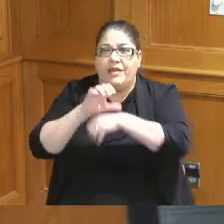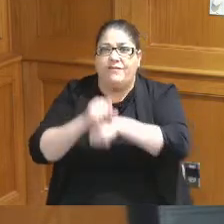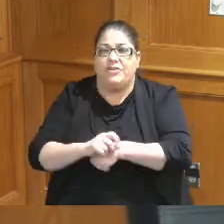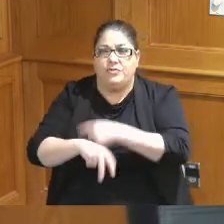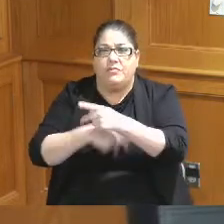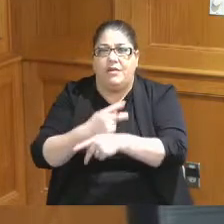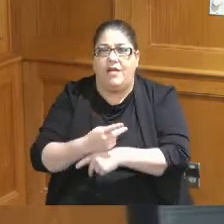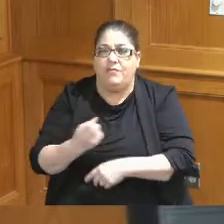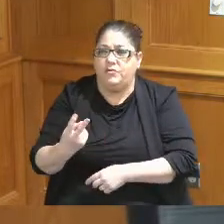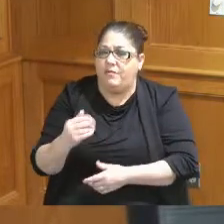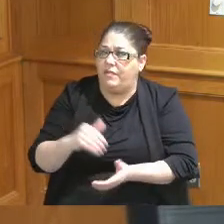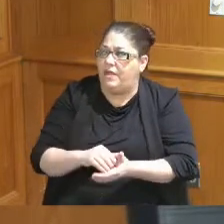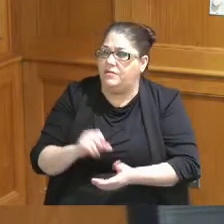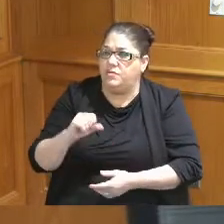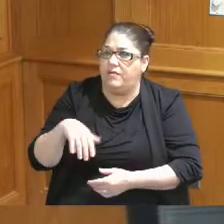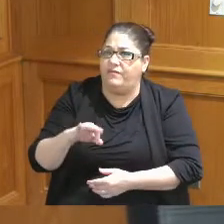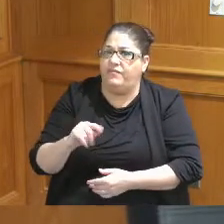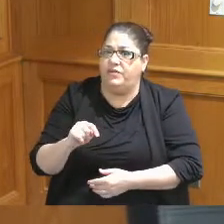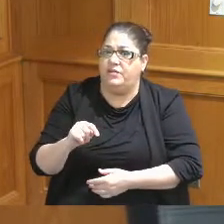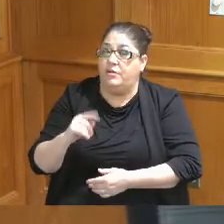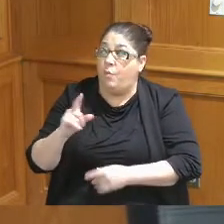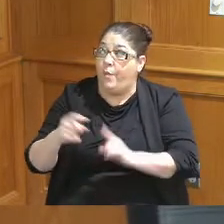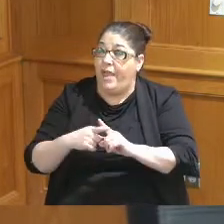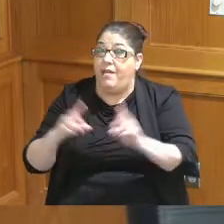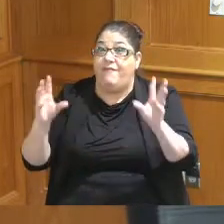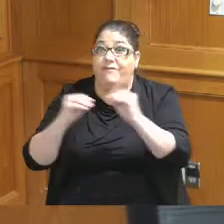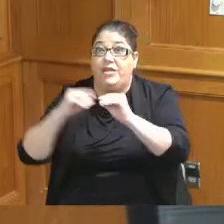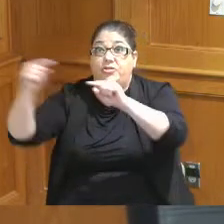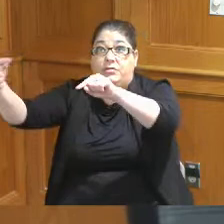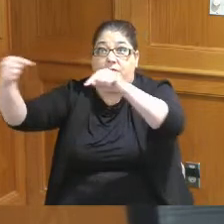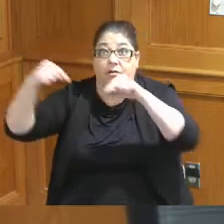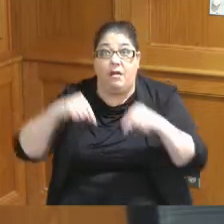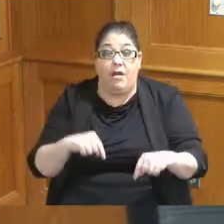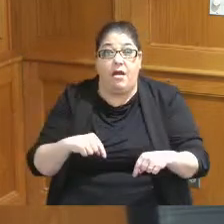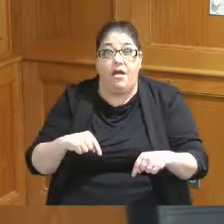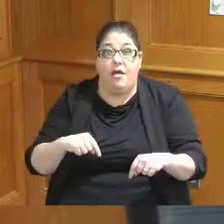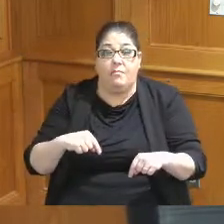12,000 square feet with conventions come they're looking at least the ones I was pitching and I